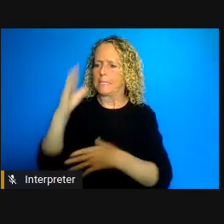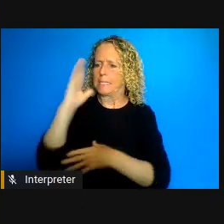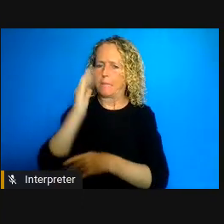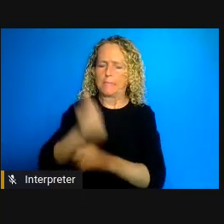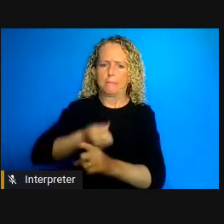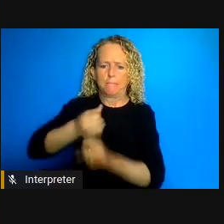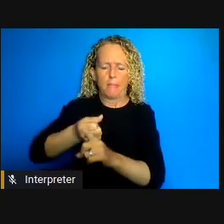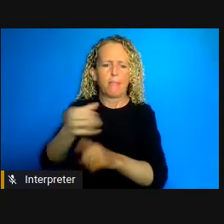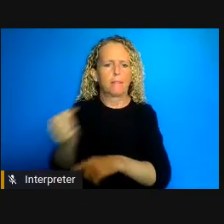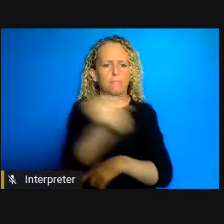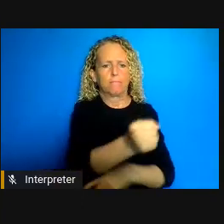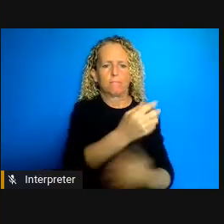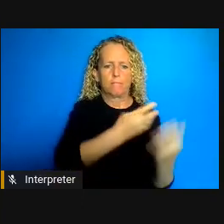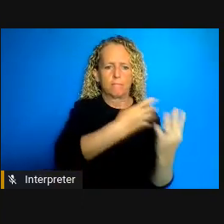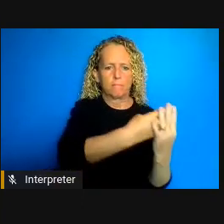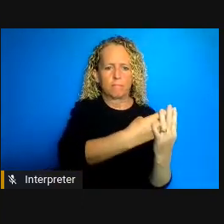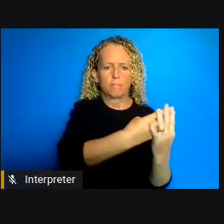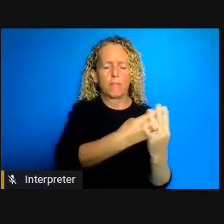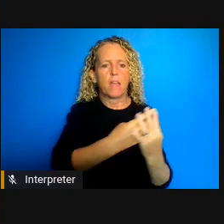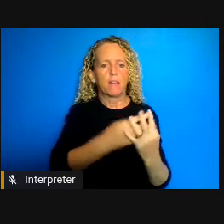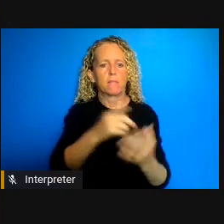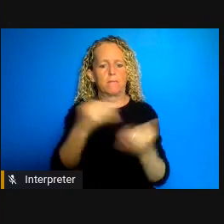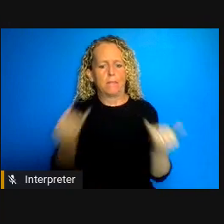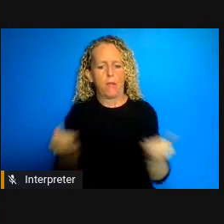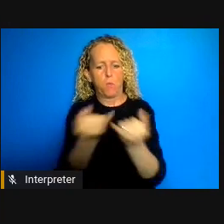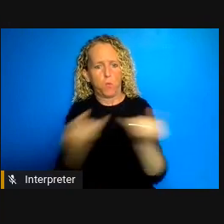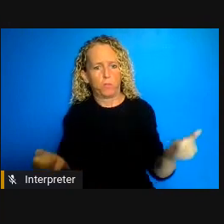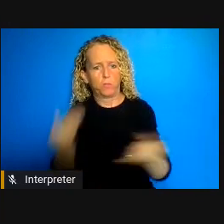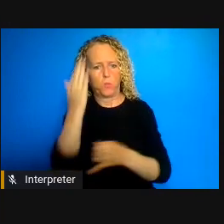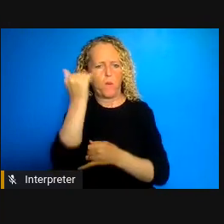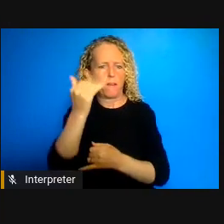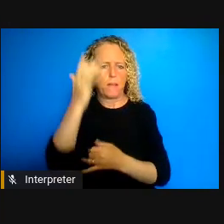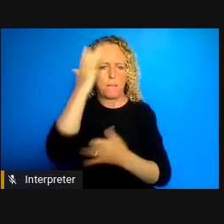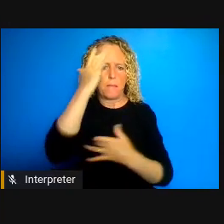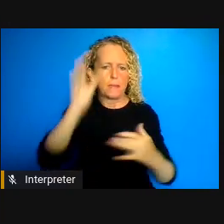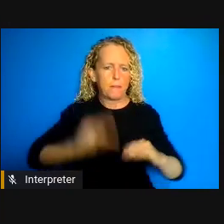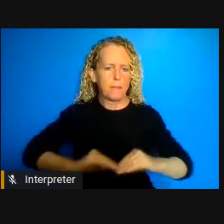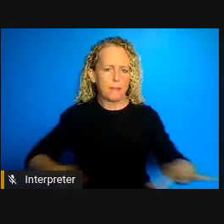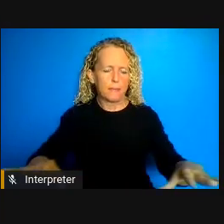different spin or has raised different issues in light of the public health